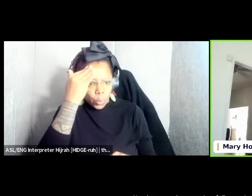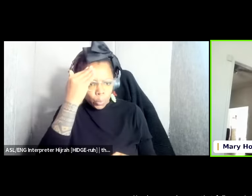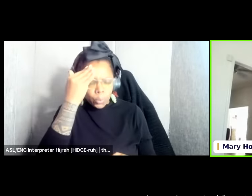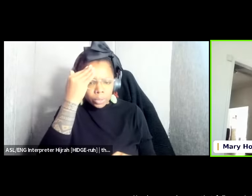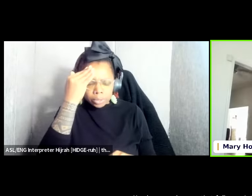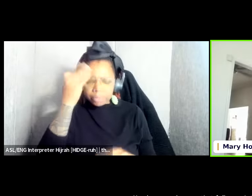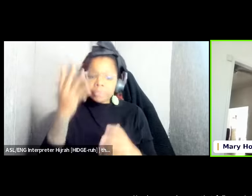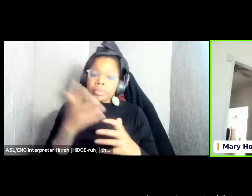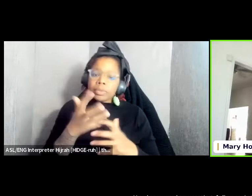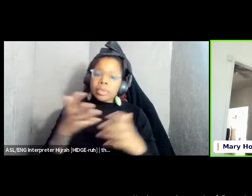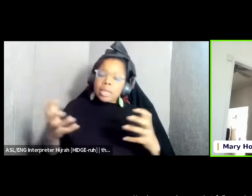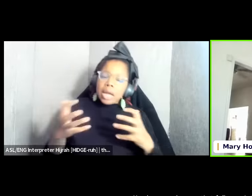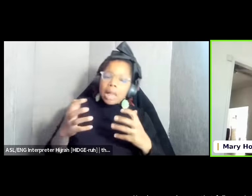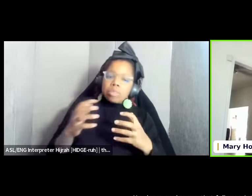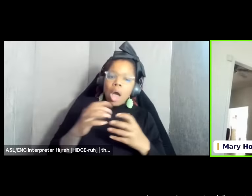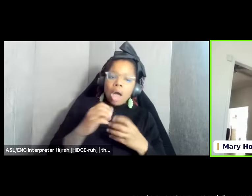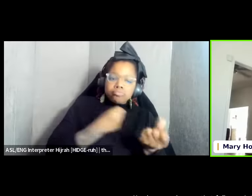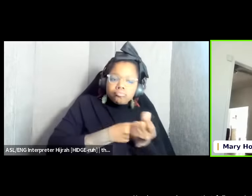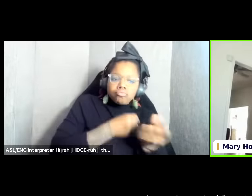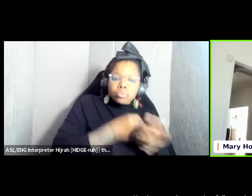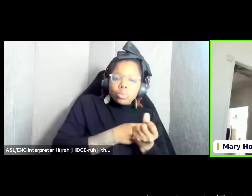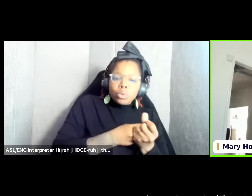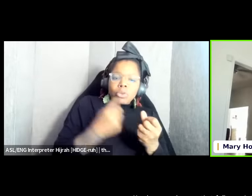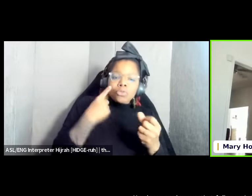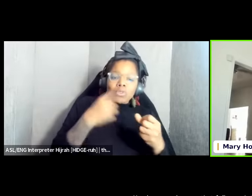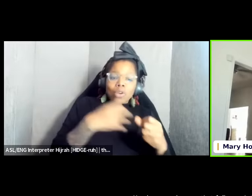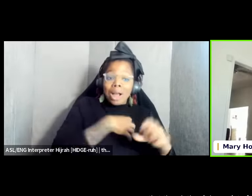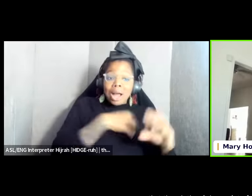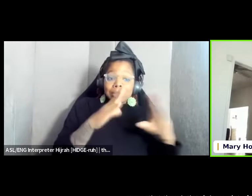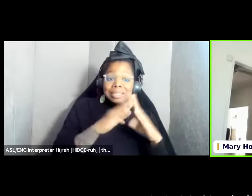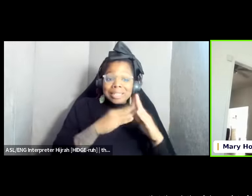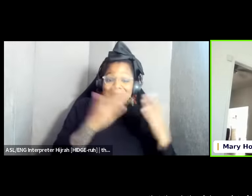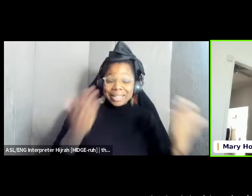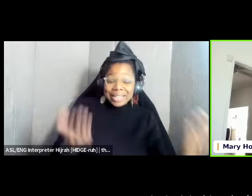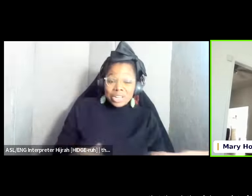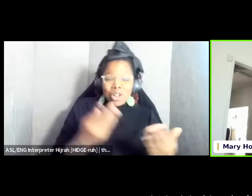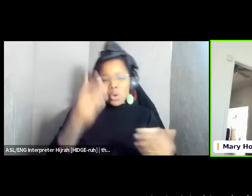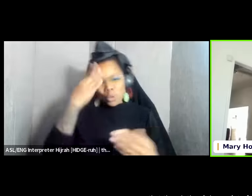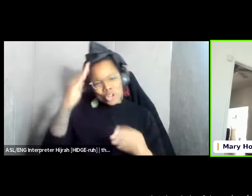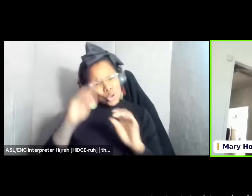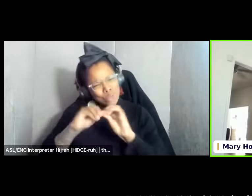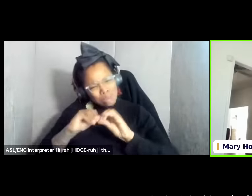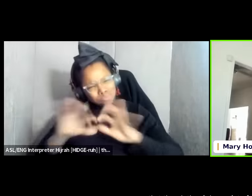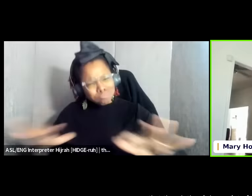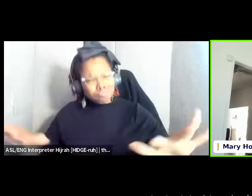juice and a lot of support for cop City here we know that cop city is everywhere and I think that